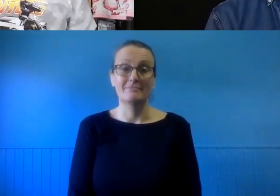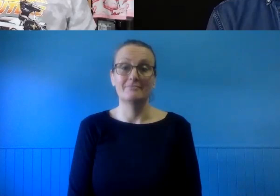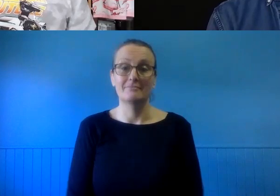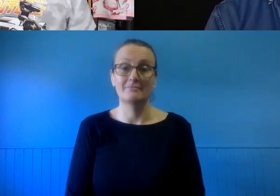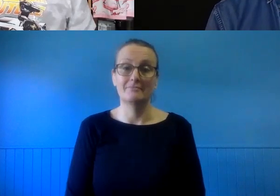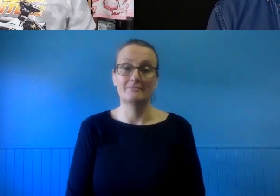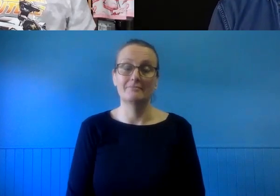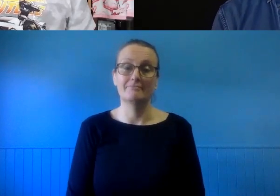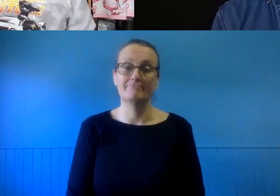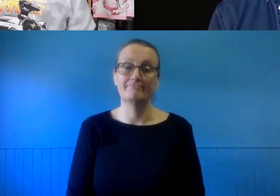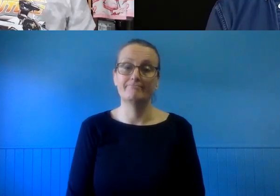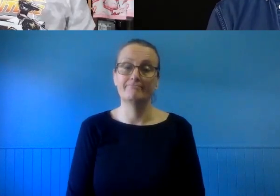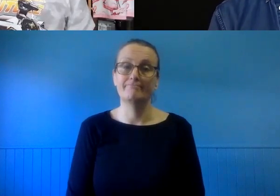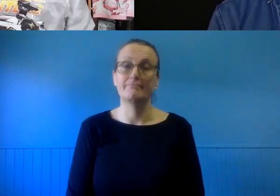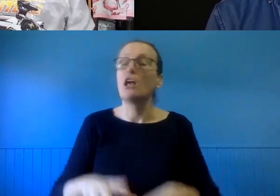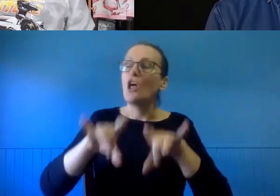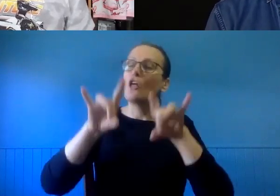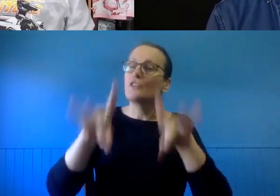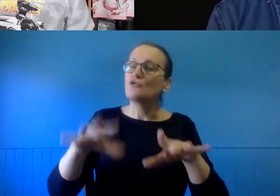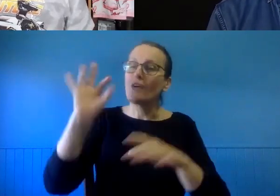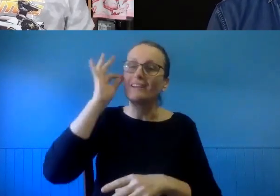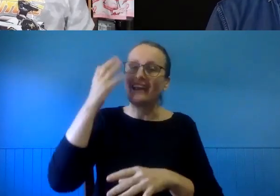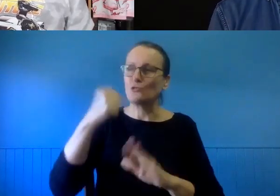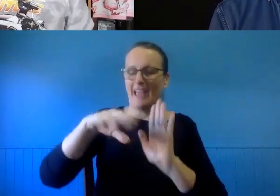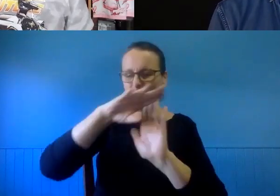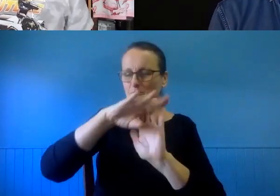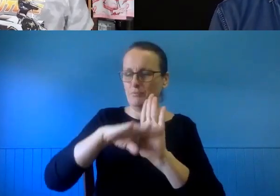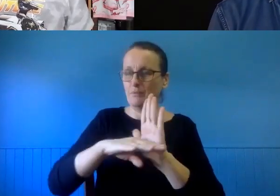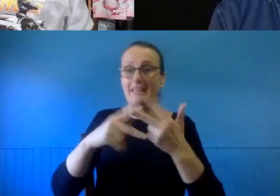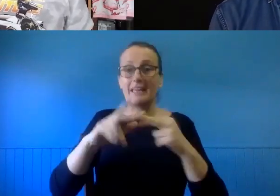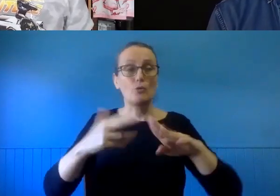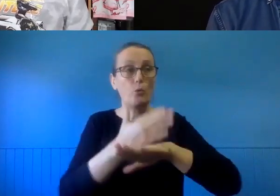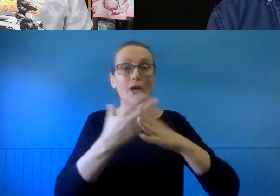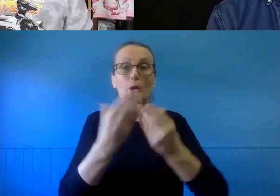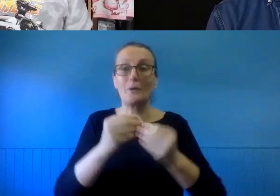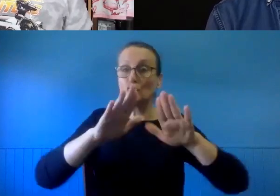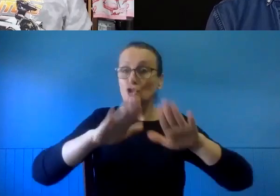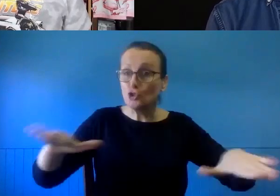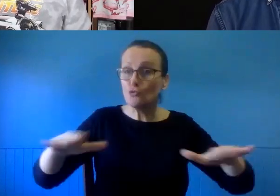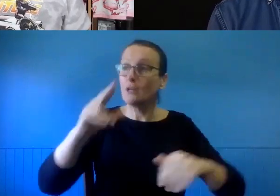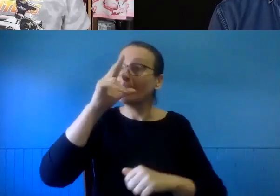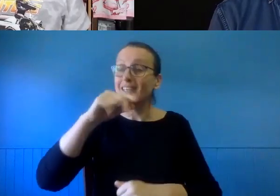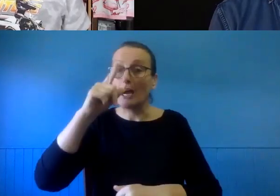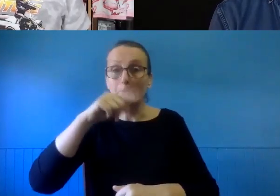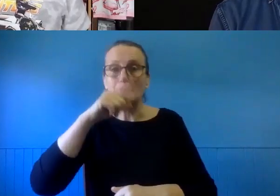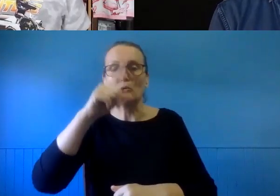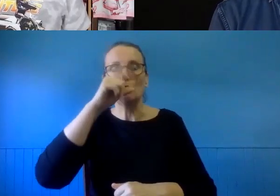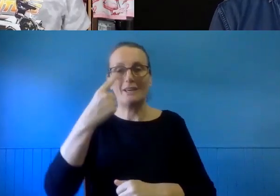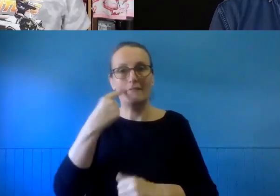Australia Council has some specific protocols for working with children and young people, which you can access via our website as well.